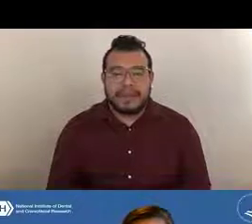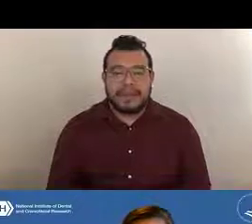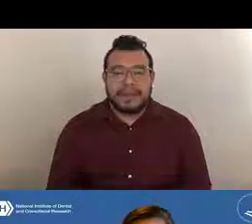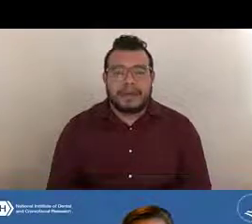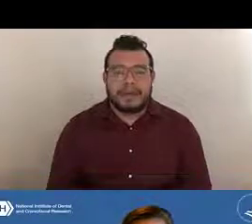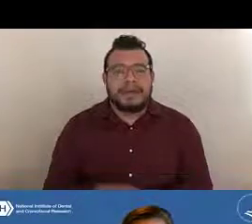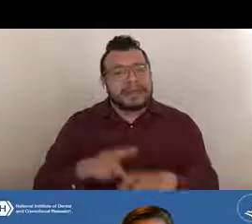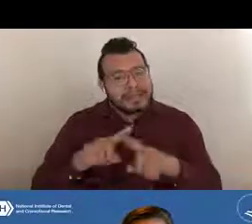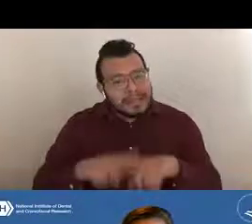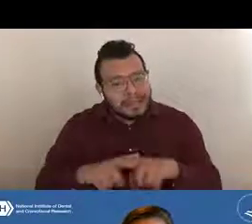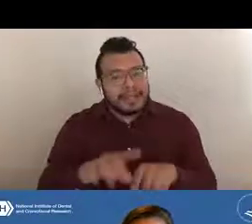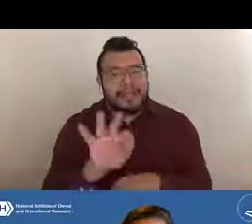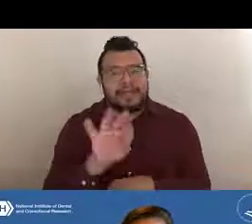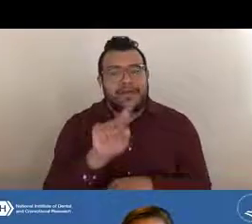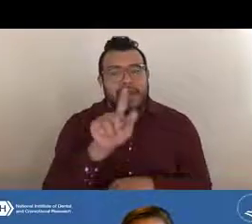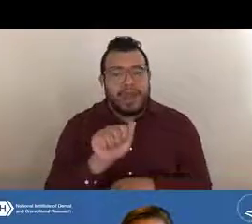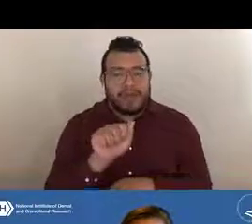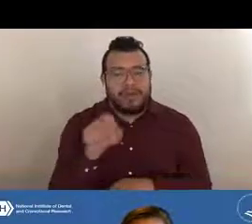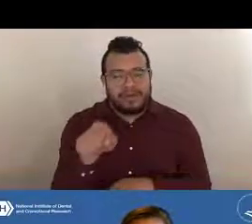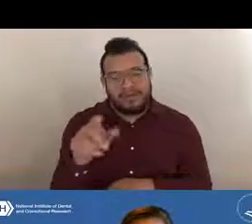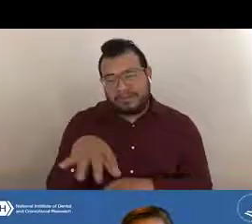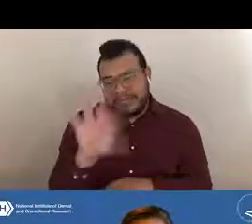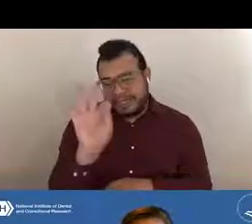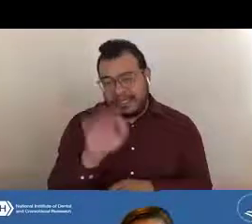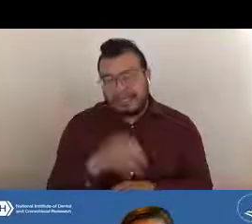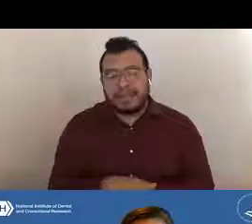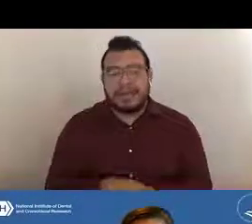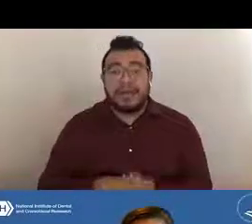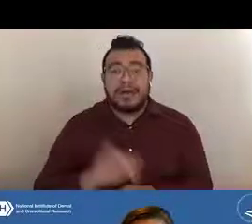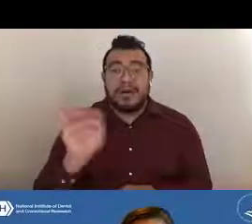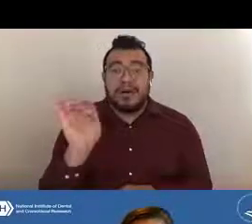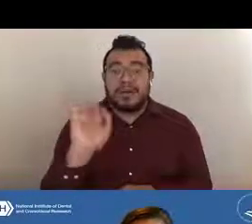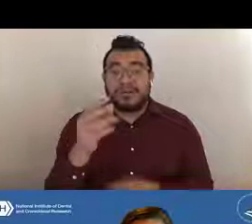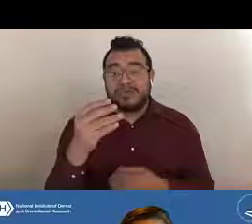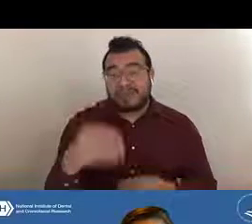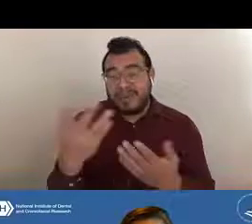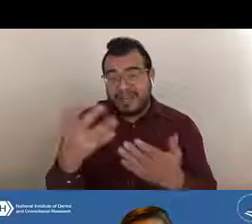you choose. And they also can provide guidance with application preparation.